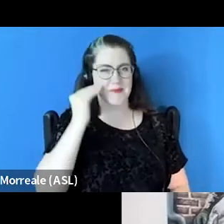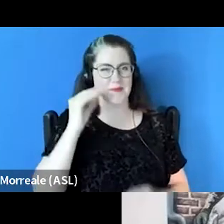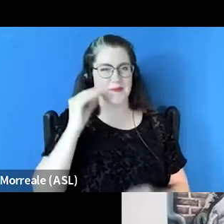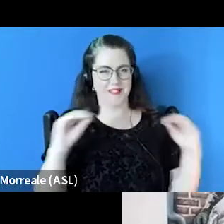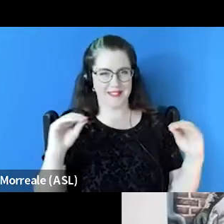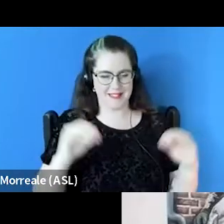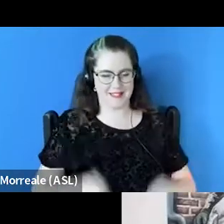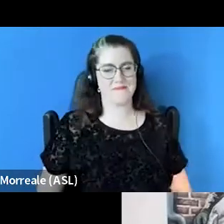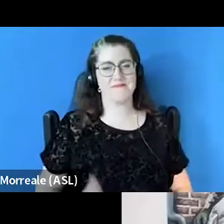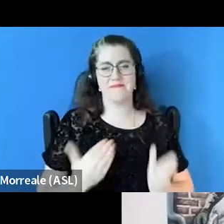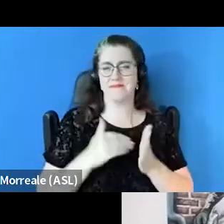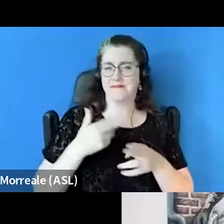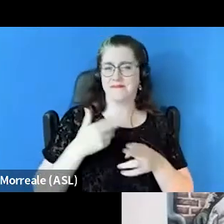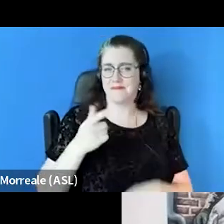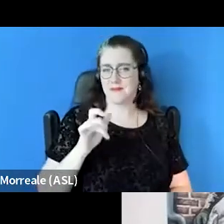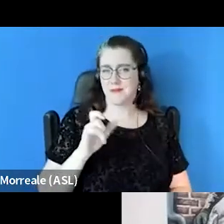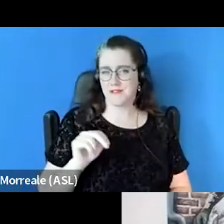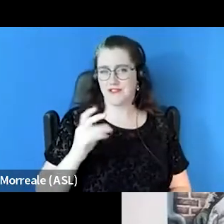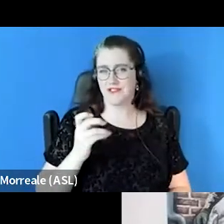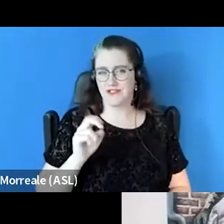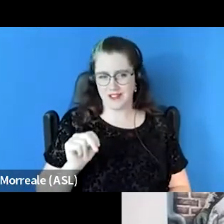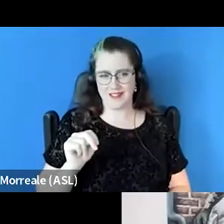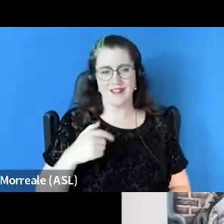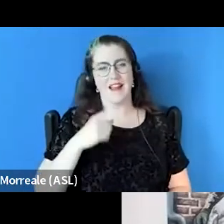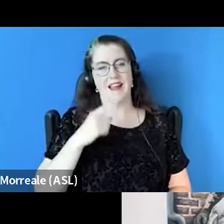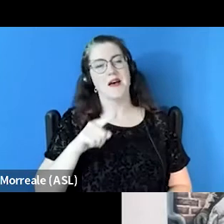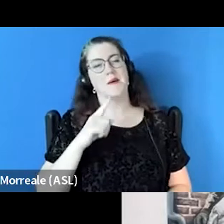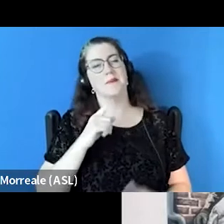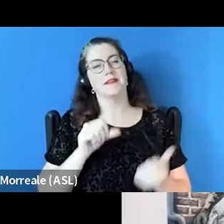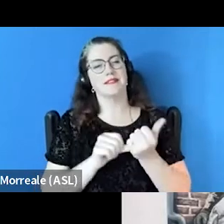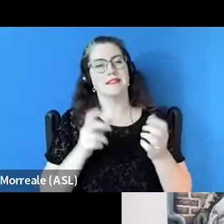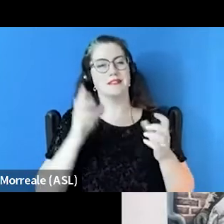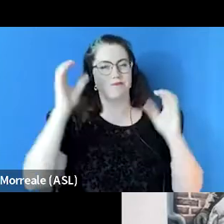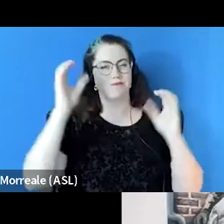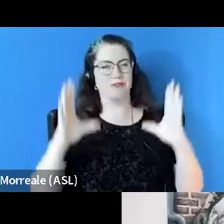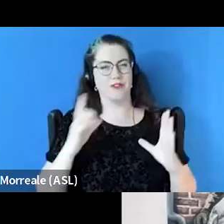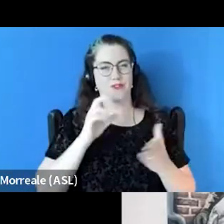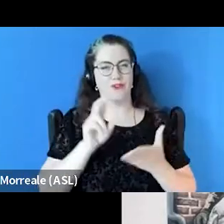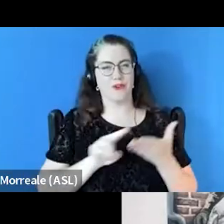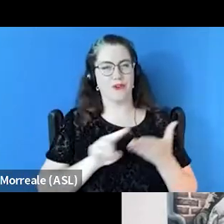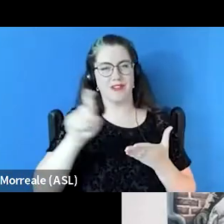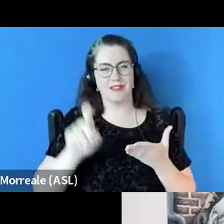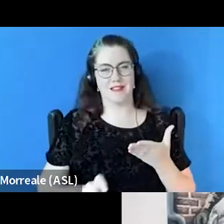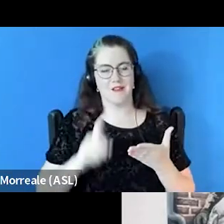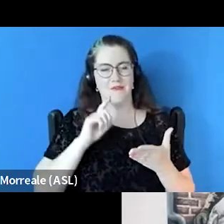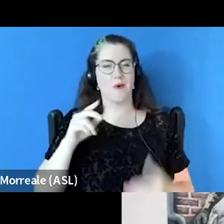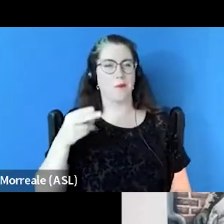Again, my name is Gordon Shen and I'm an Assistant Professor of Healthcare Management at the University of Texas School of Public Health.